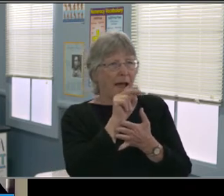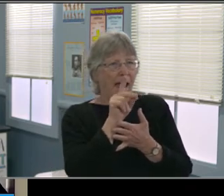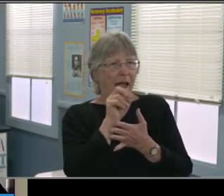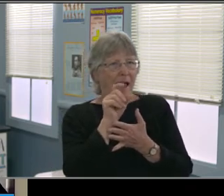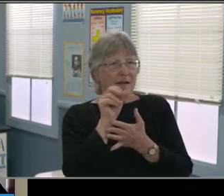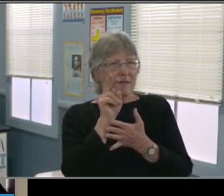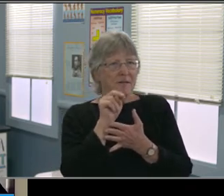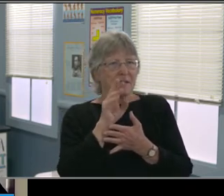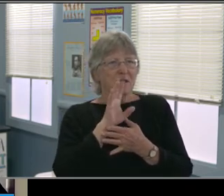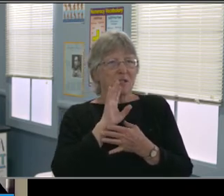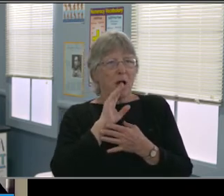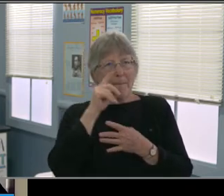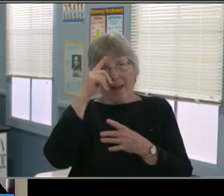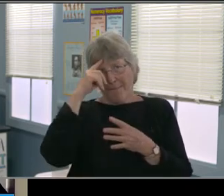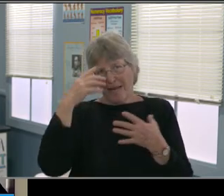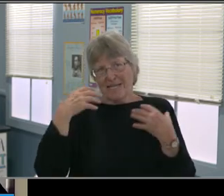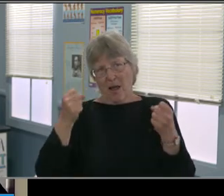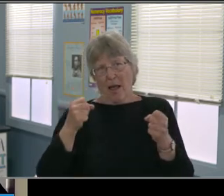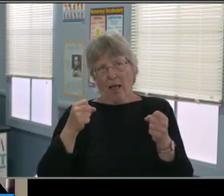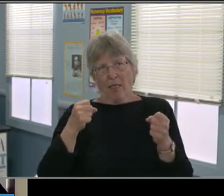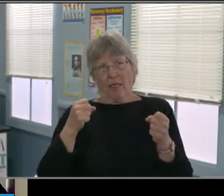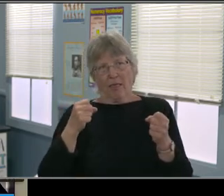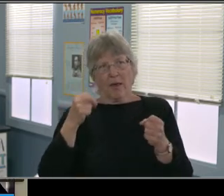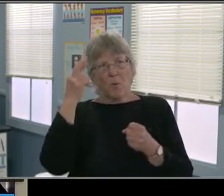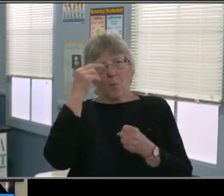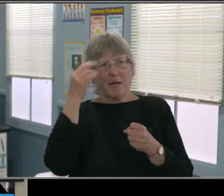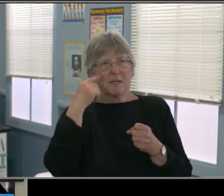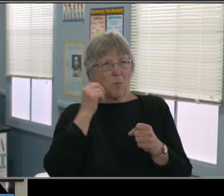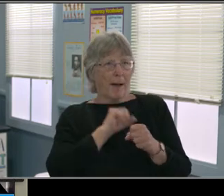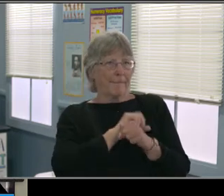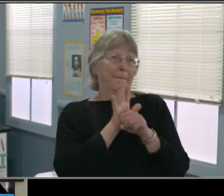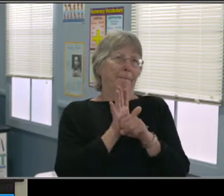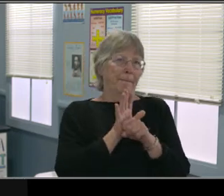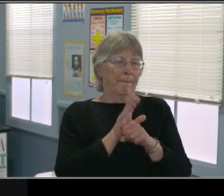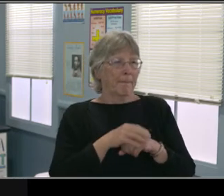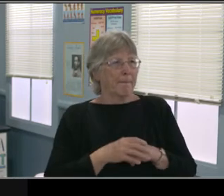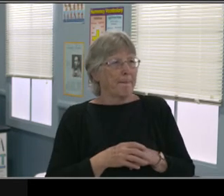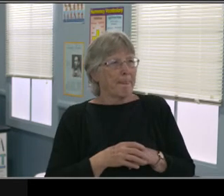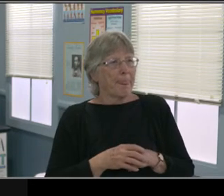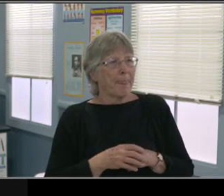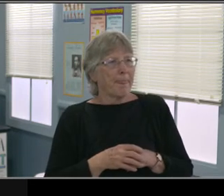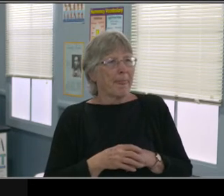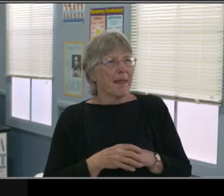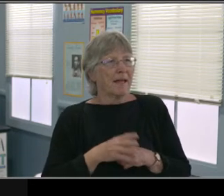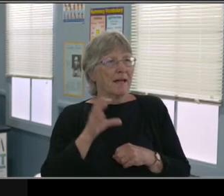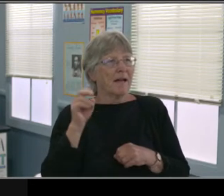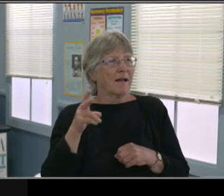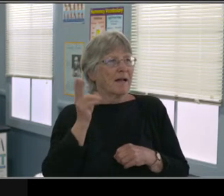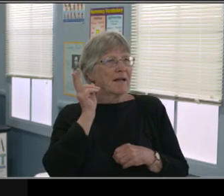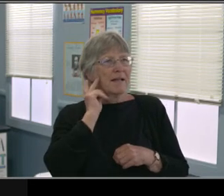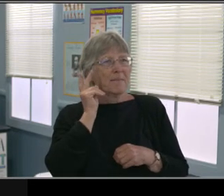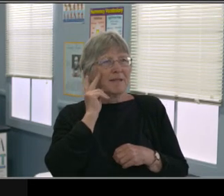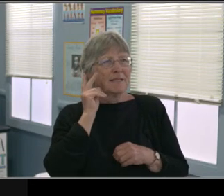and then go out of it and then come back into share screen. Okay.